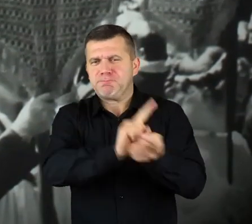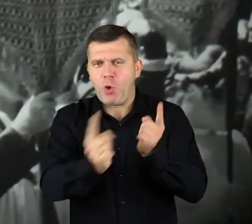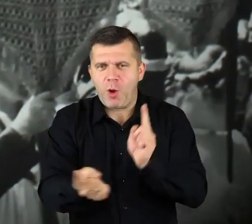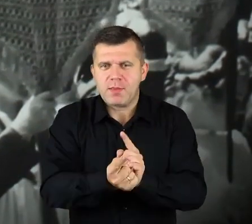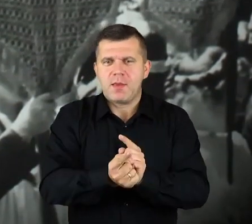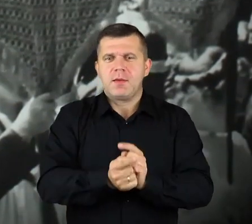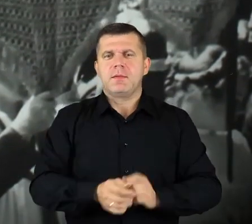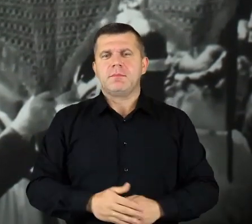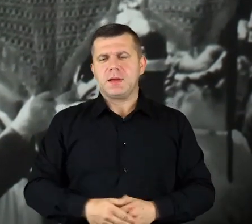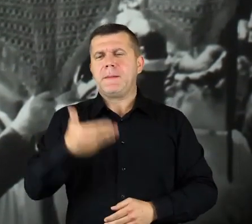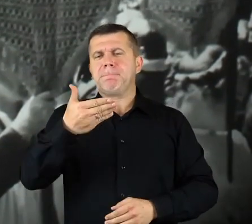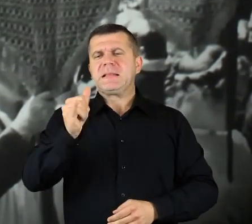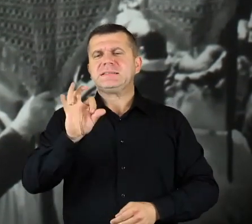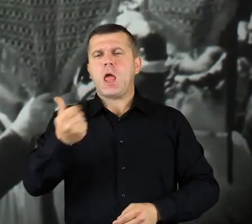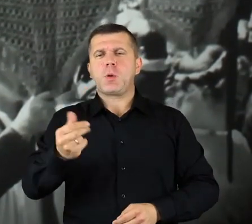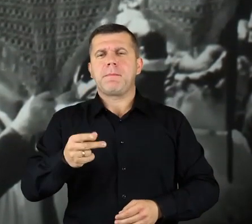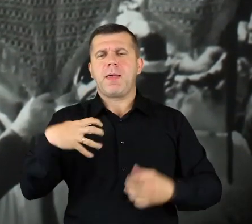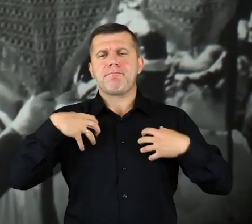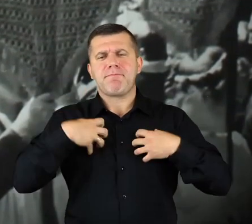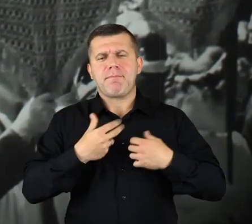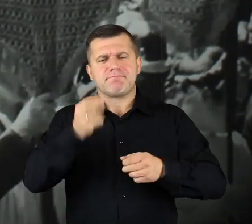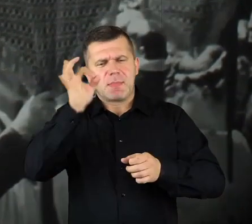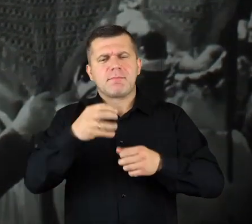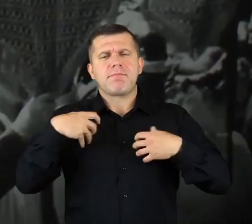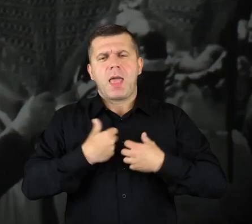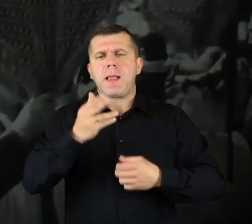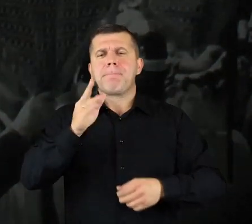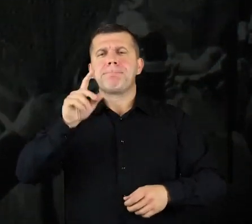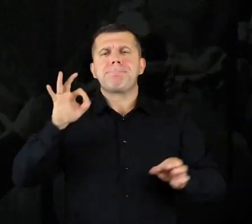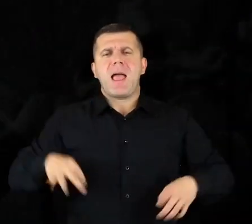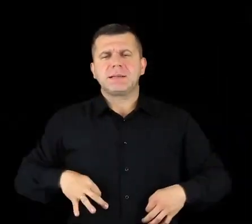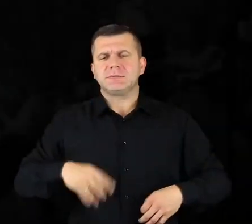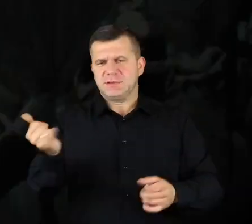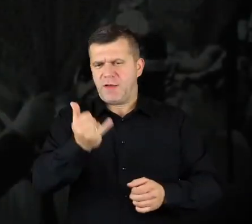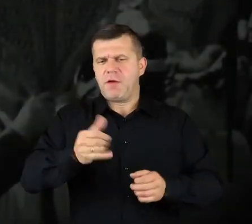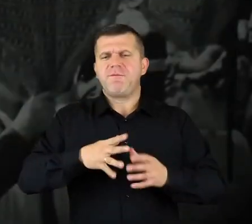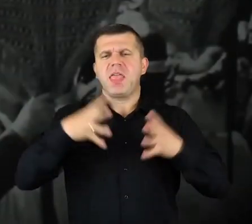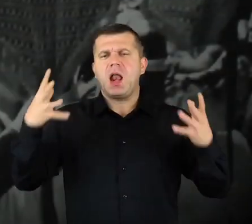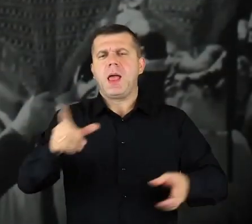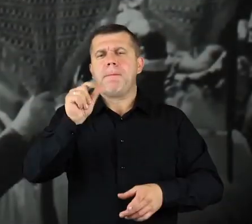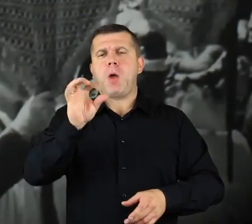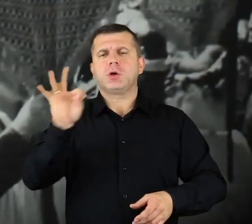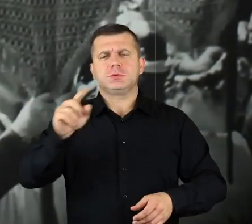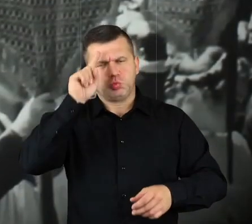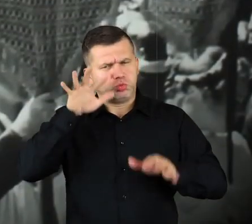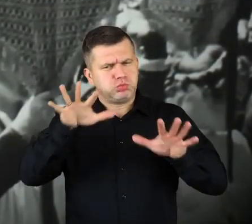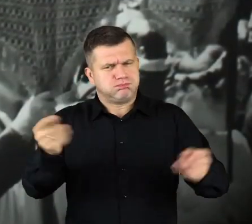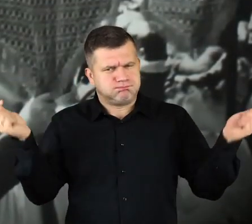Also, for the Passion Play, we do it every Lent. It brings lots and lots of people that come here,